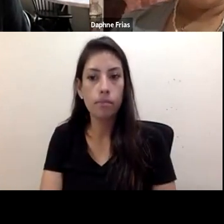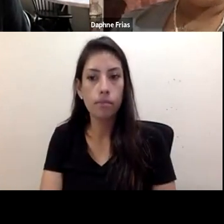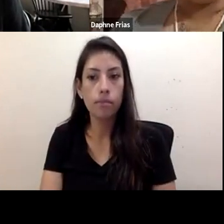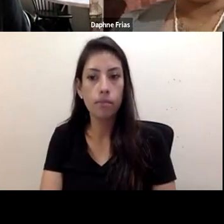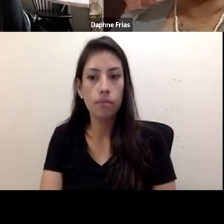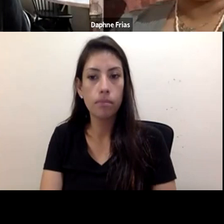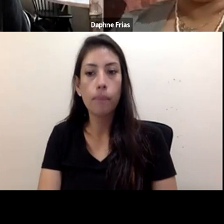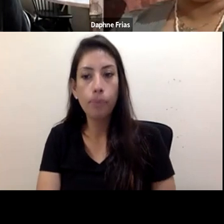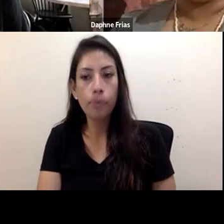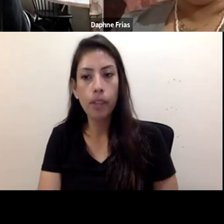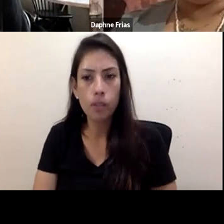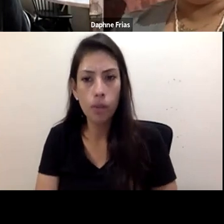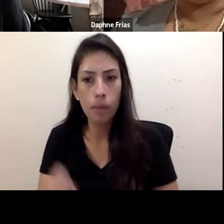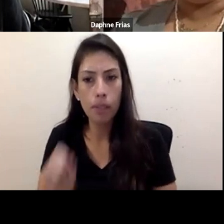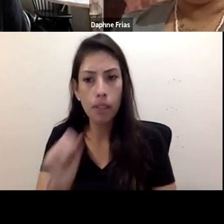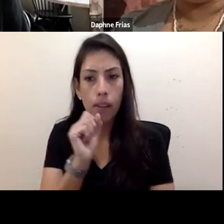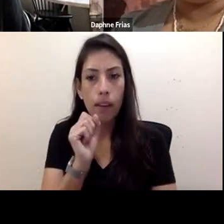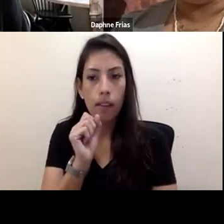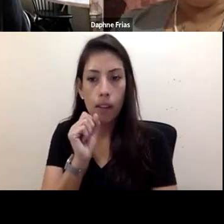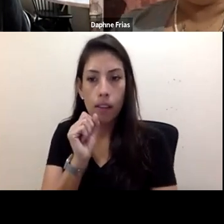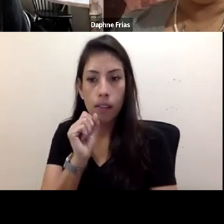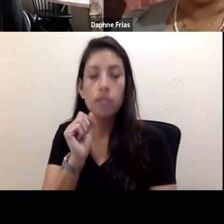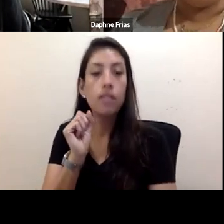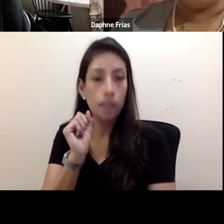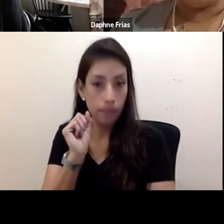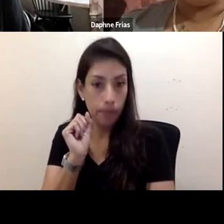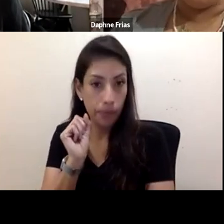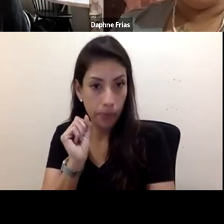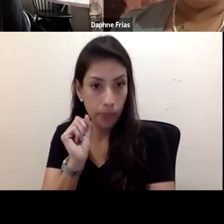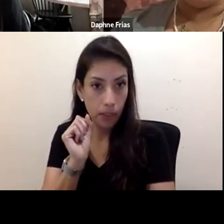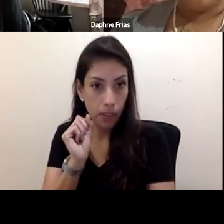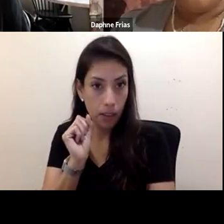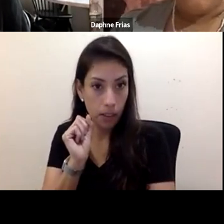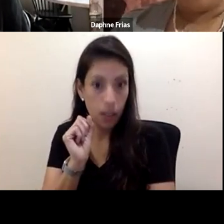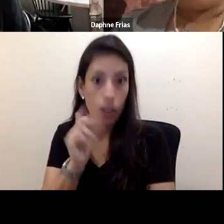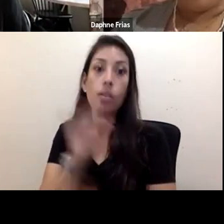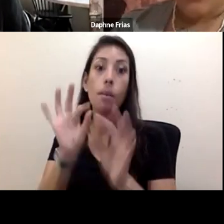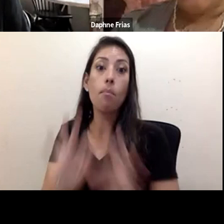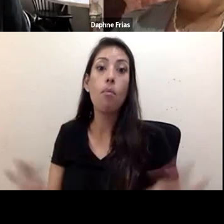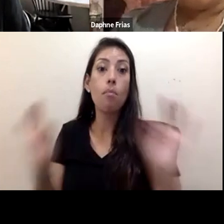So I think it's important to inject that resilience, inject that pride,